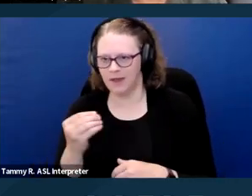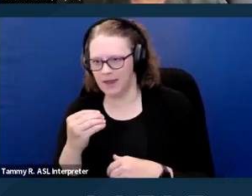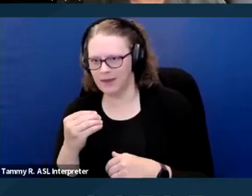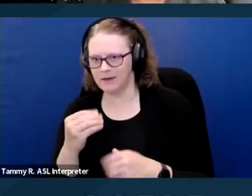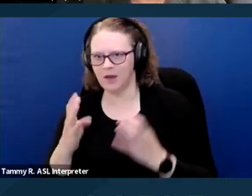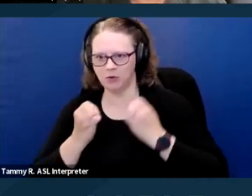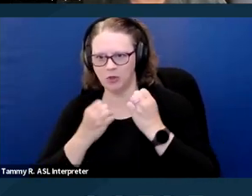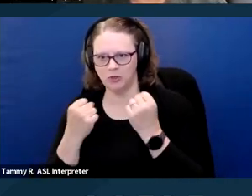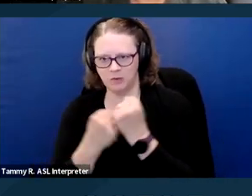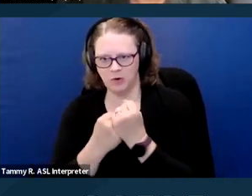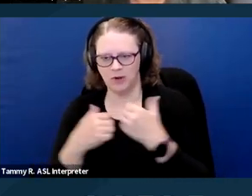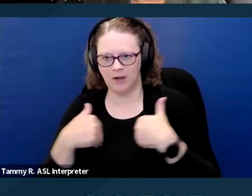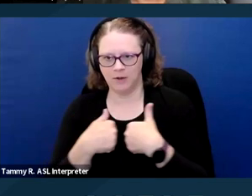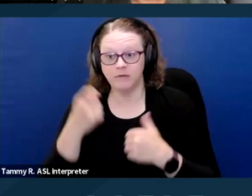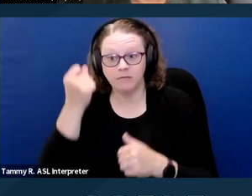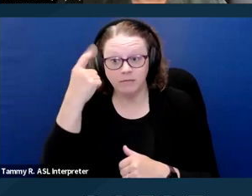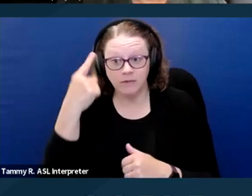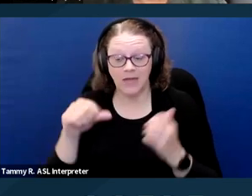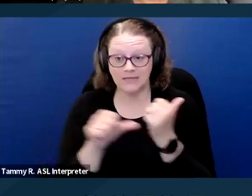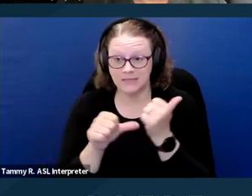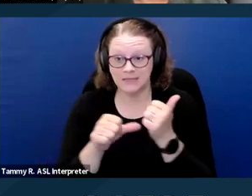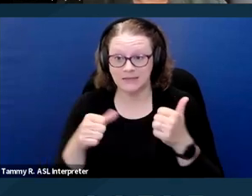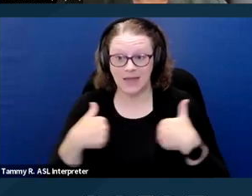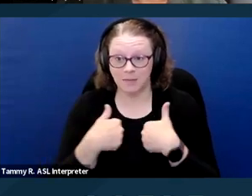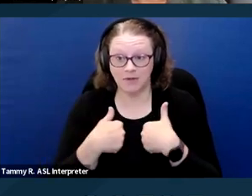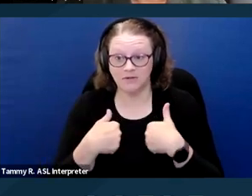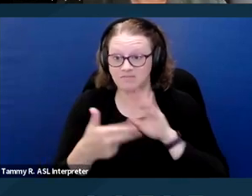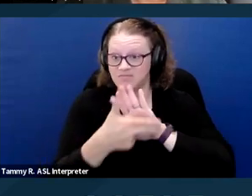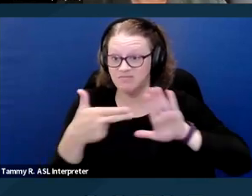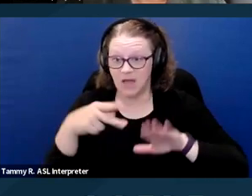that assistance animals are not considered pets. Next slide please.